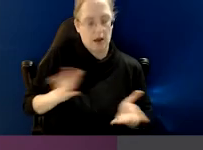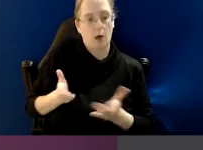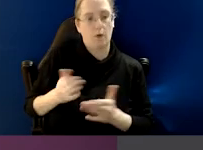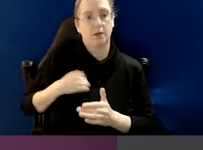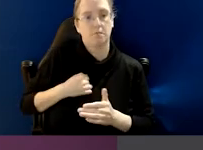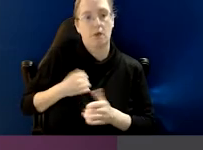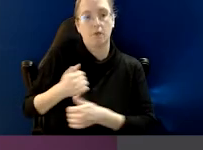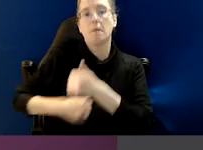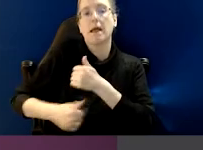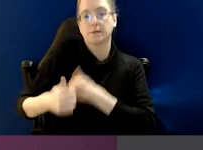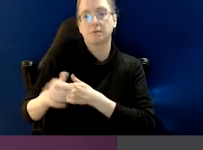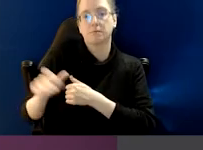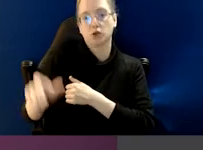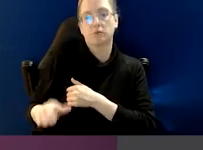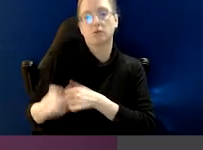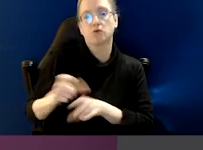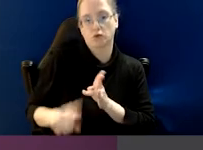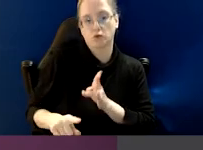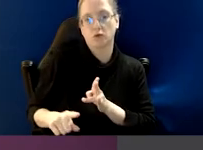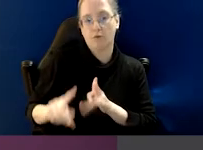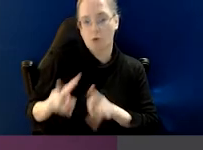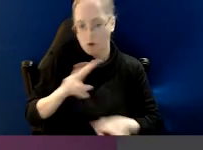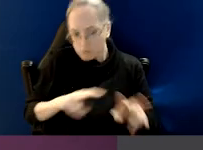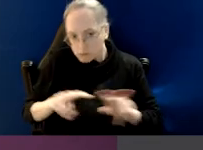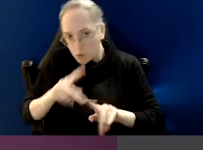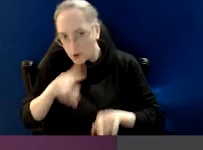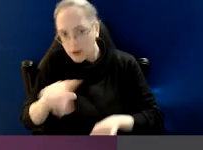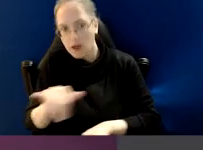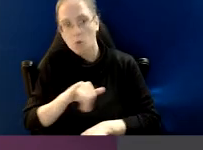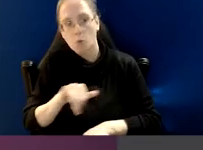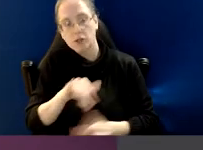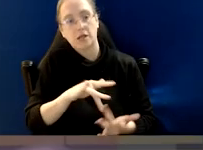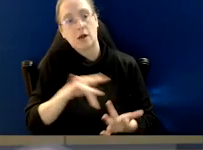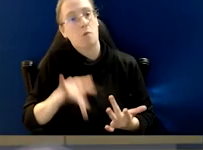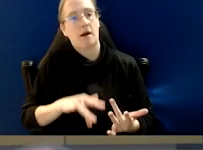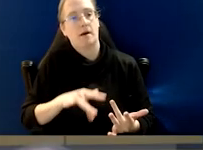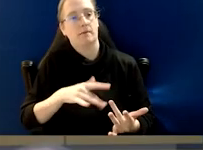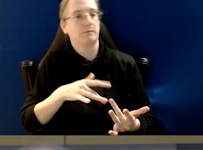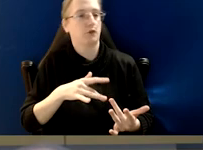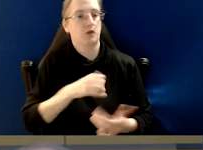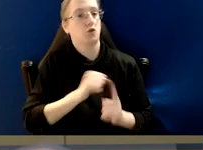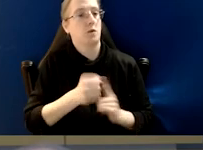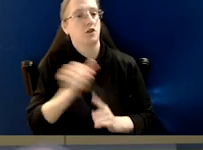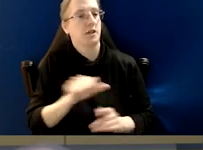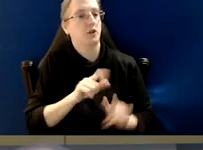to do when they look at these allegations in improper conduct. Yeah. Thanks for that.